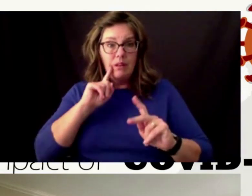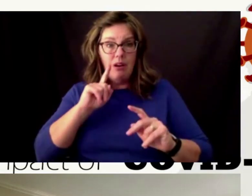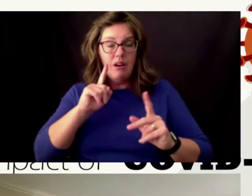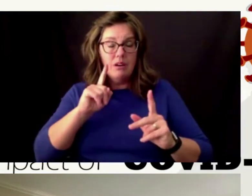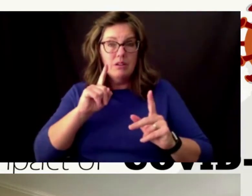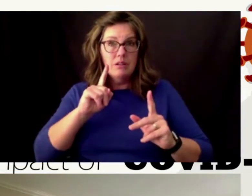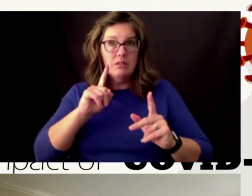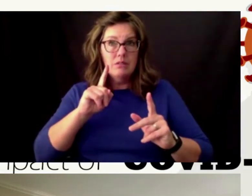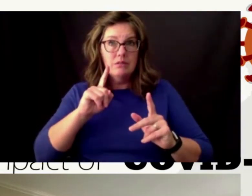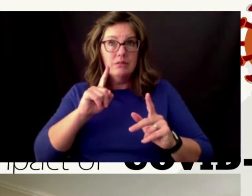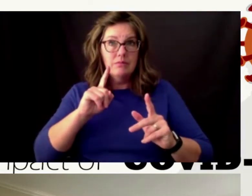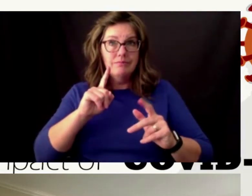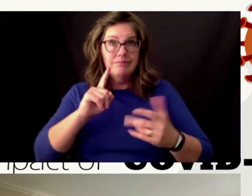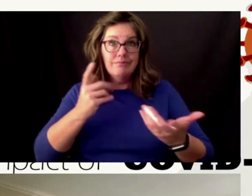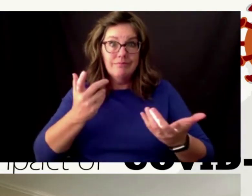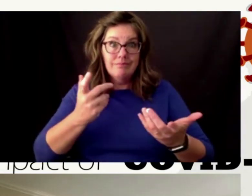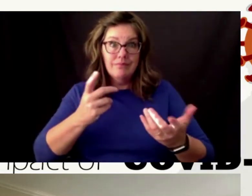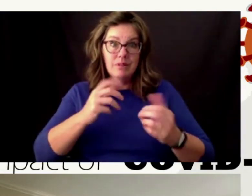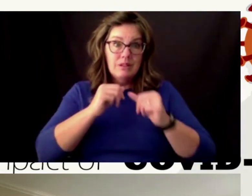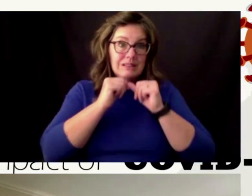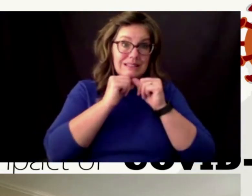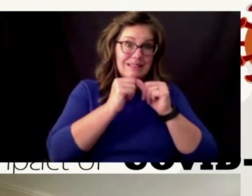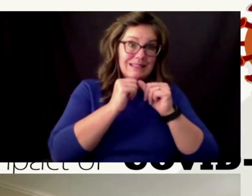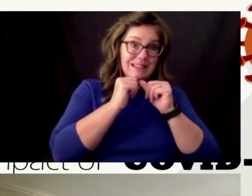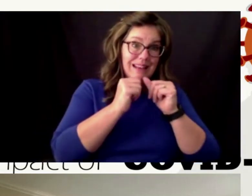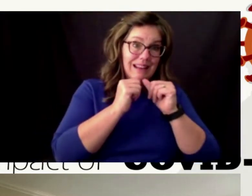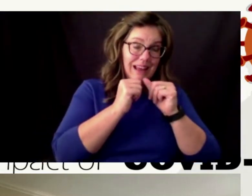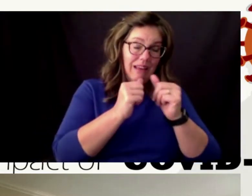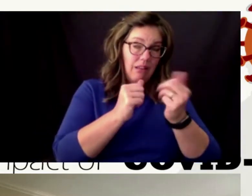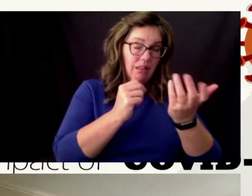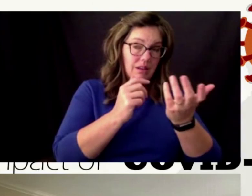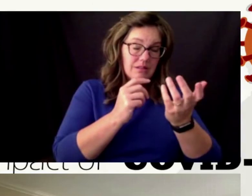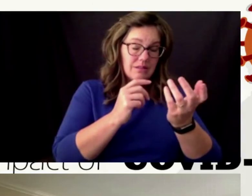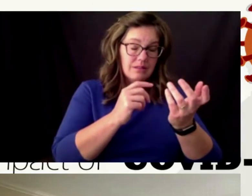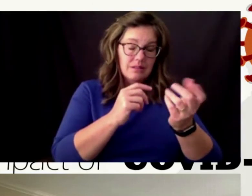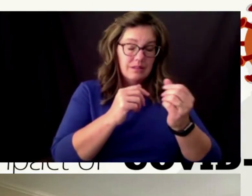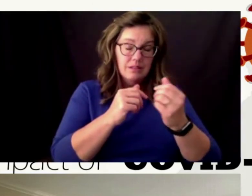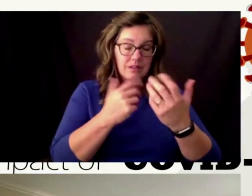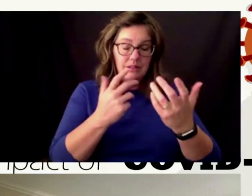this is happening because we're in the we're in the thick of it and i know that that second